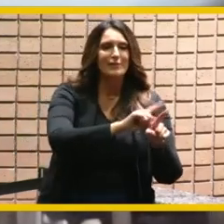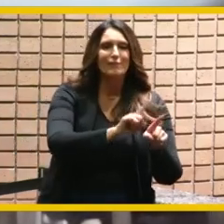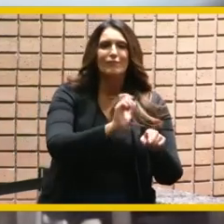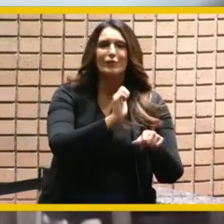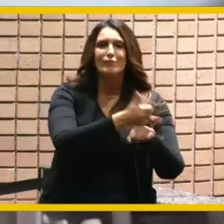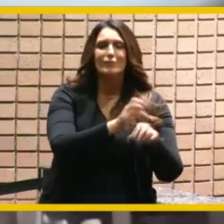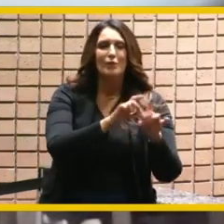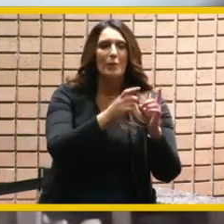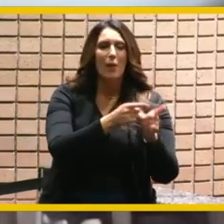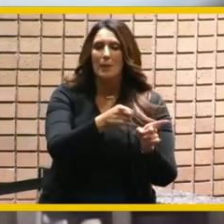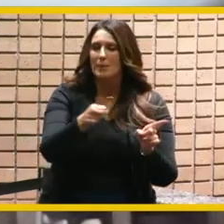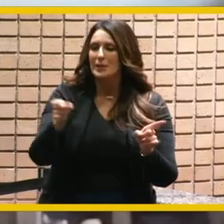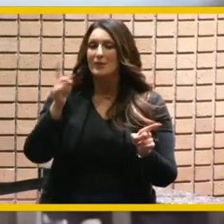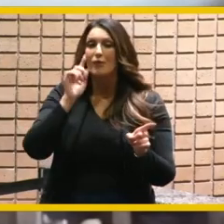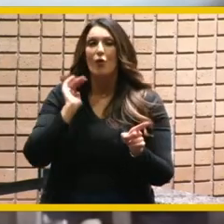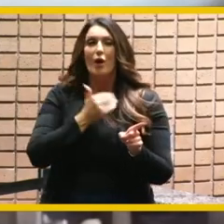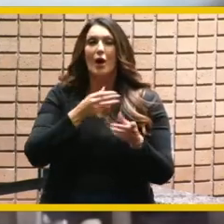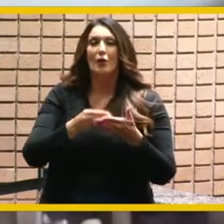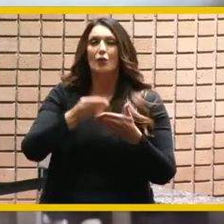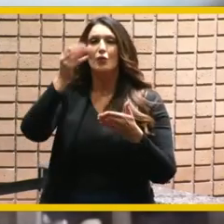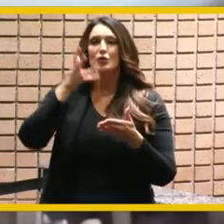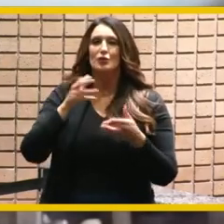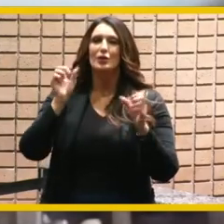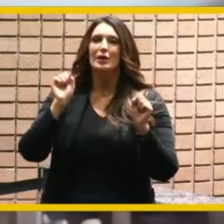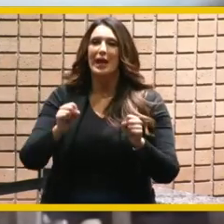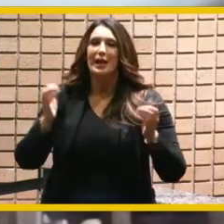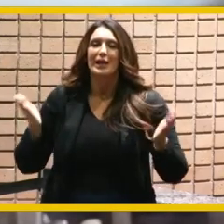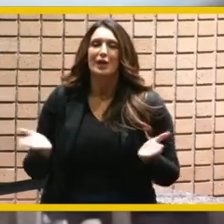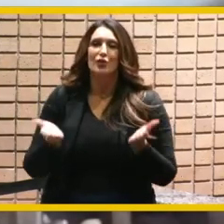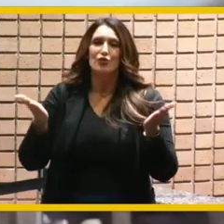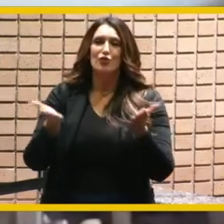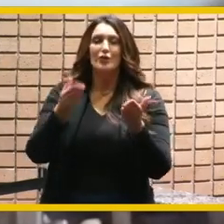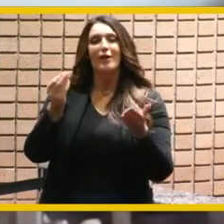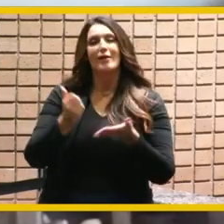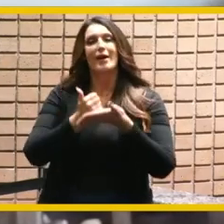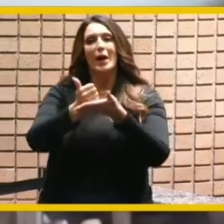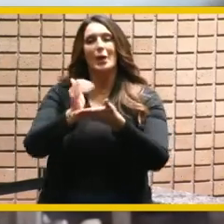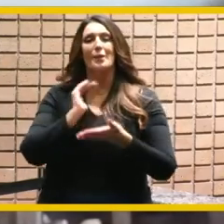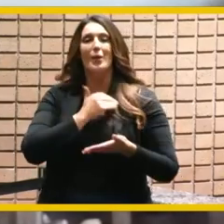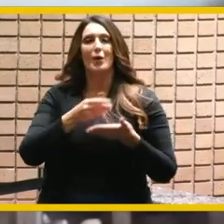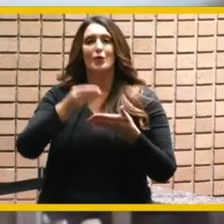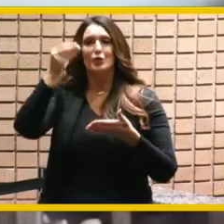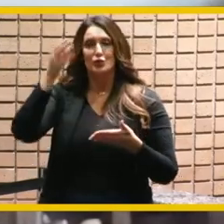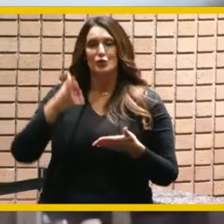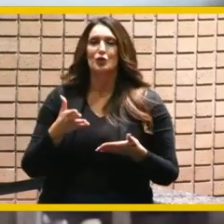innovation center is going to really encourage creativity in our students why rusty i wish you